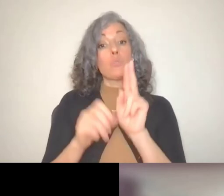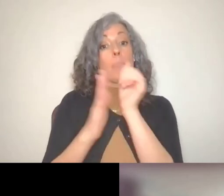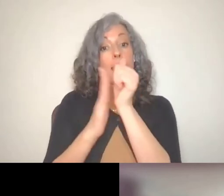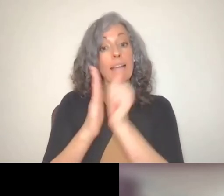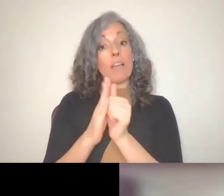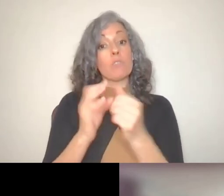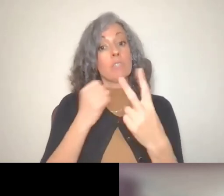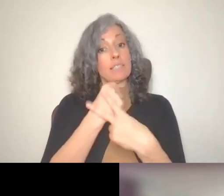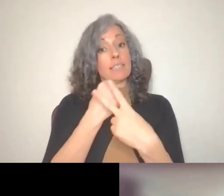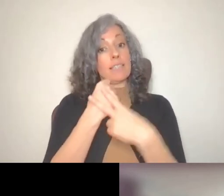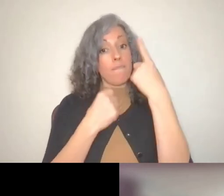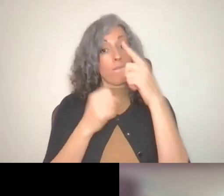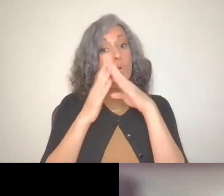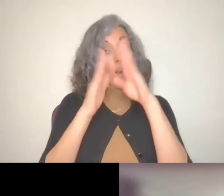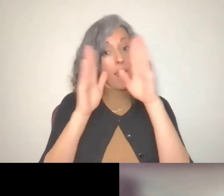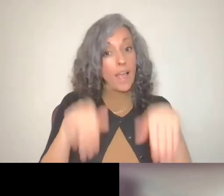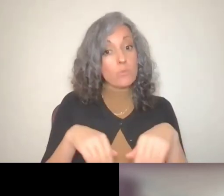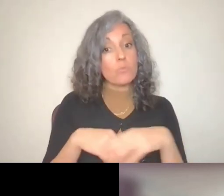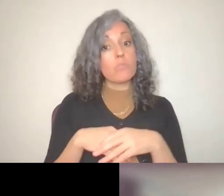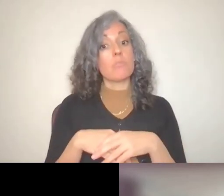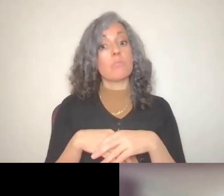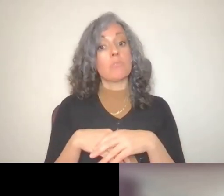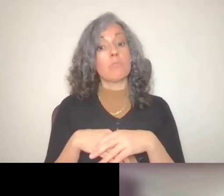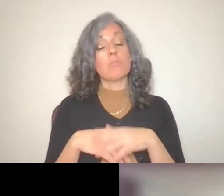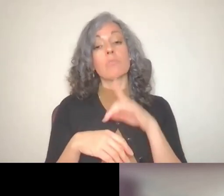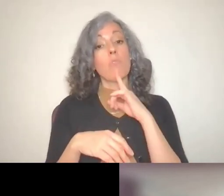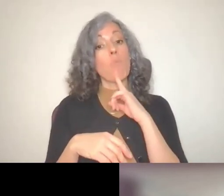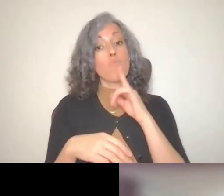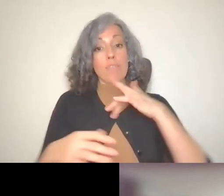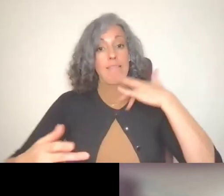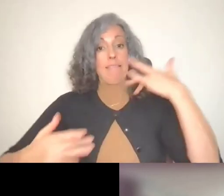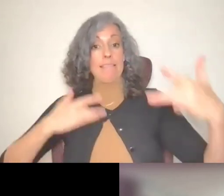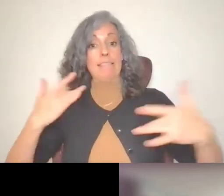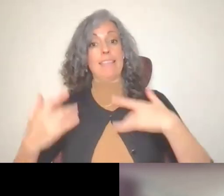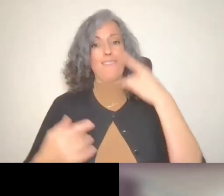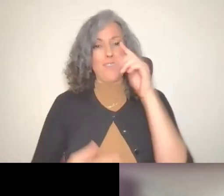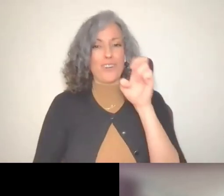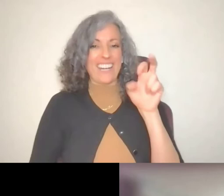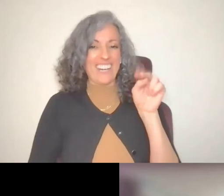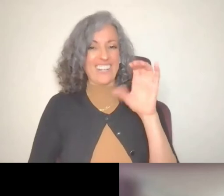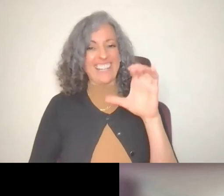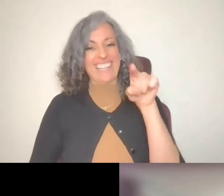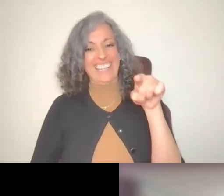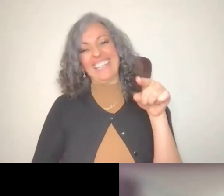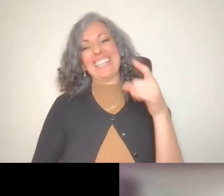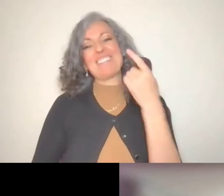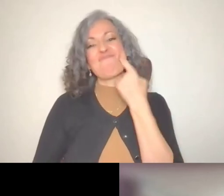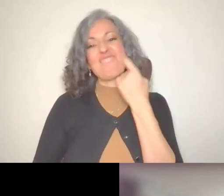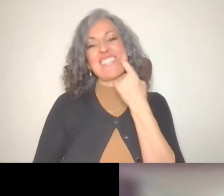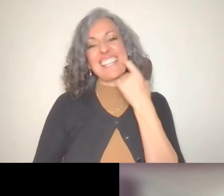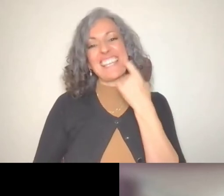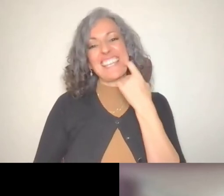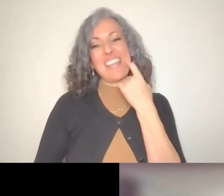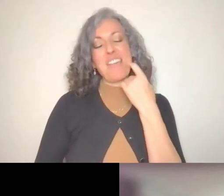I'm really excited for Eric that he just got to make that happen in here.